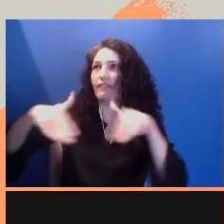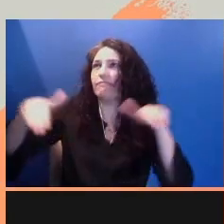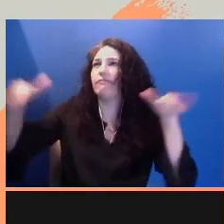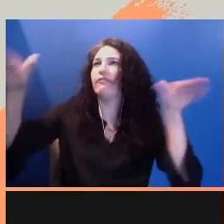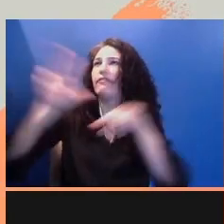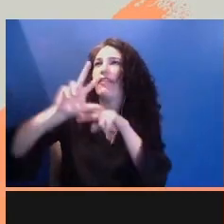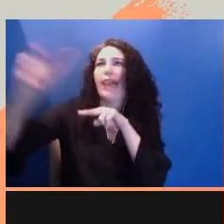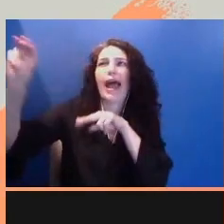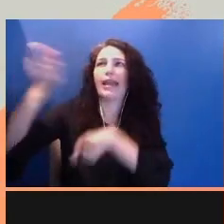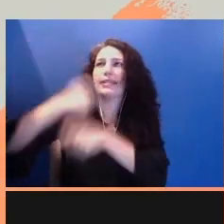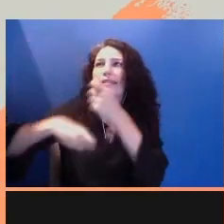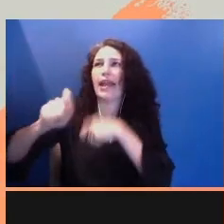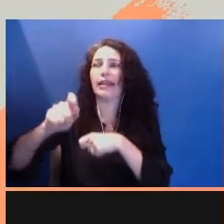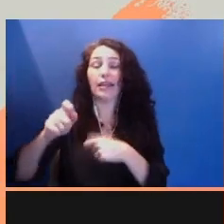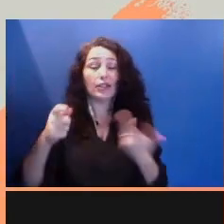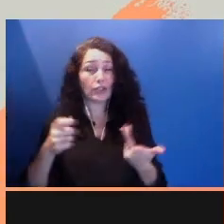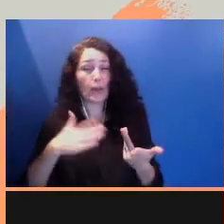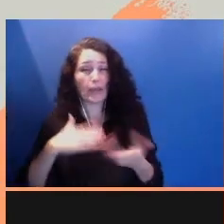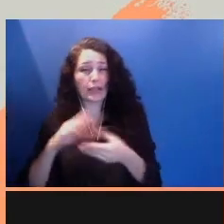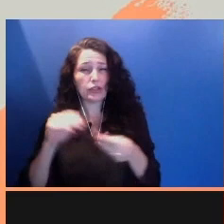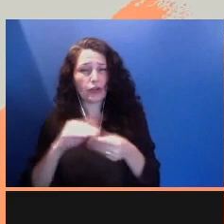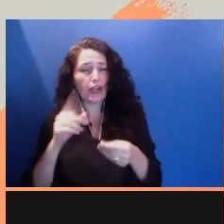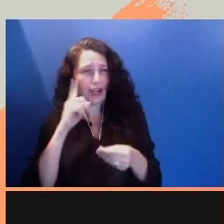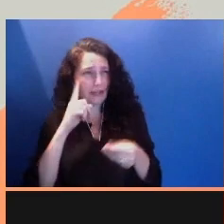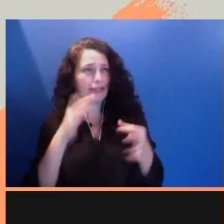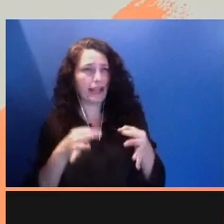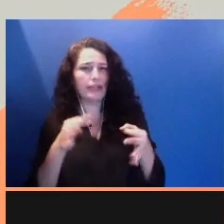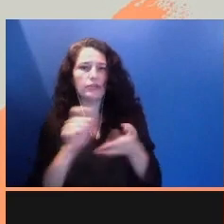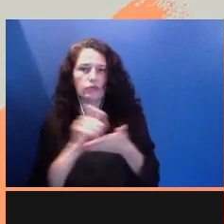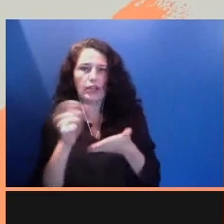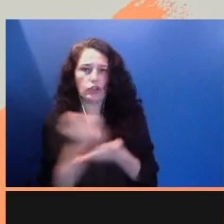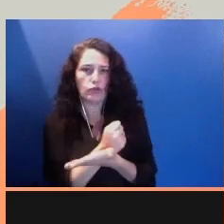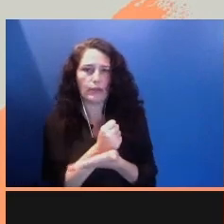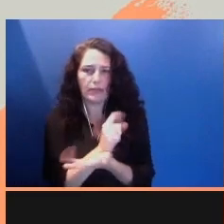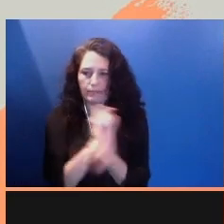to speak the unspeakable. I wrote a script to transpose real life